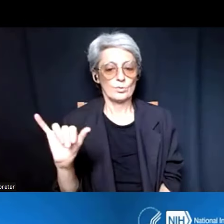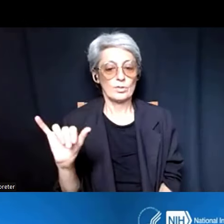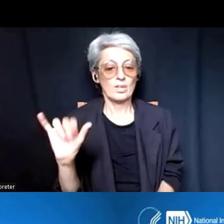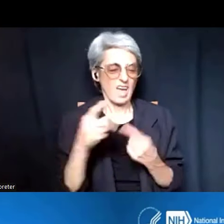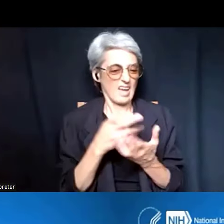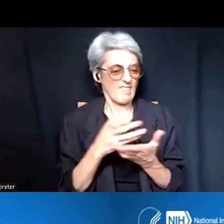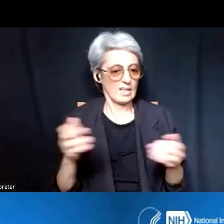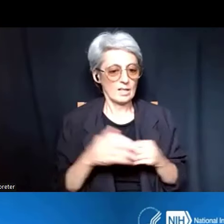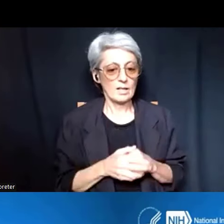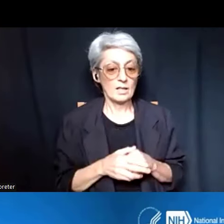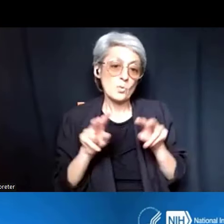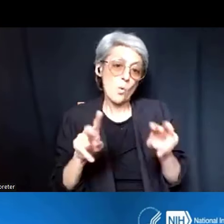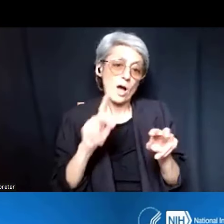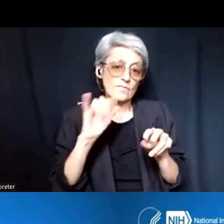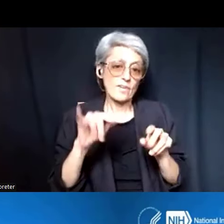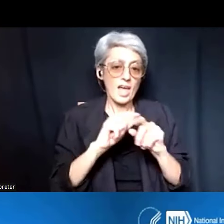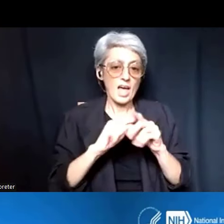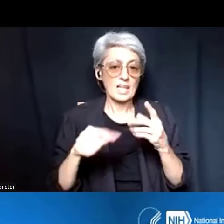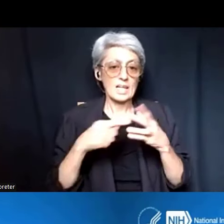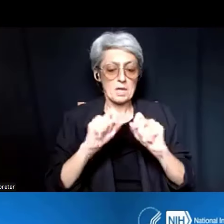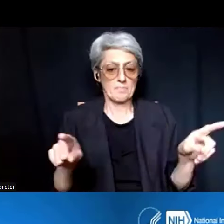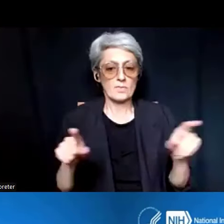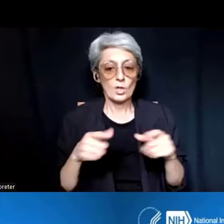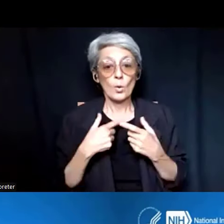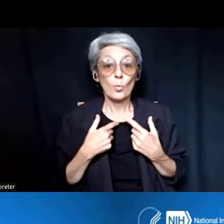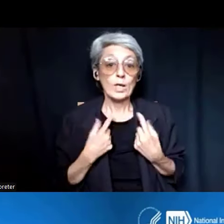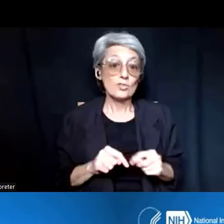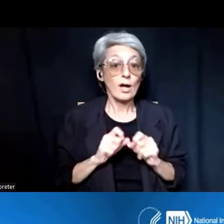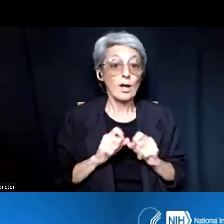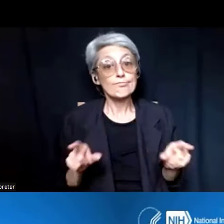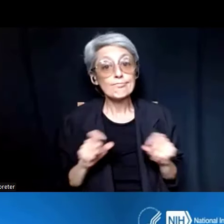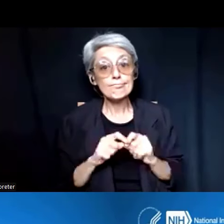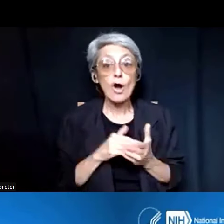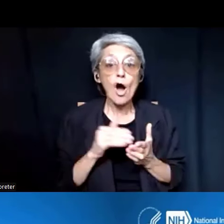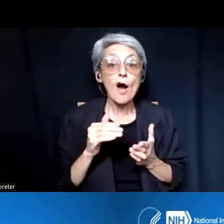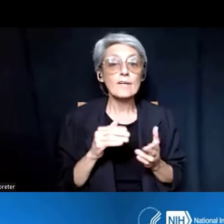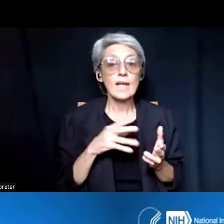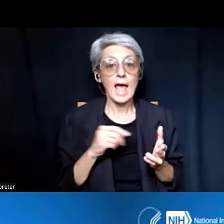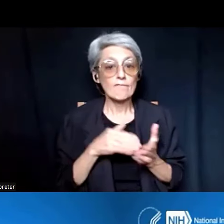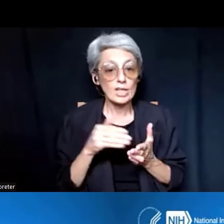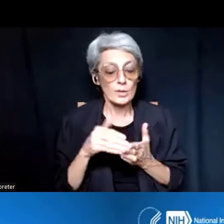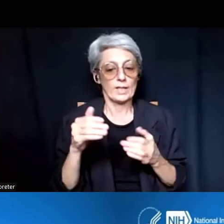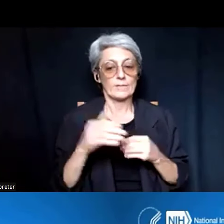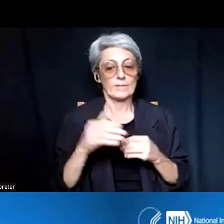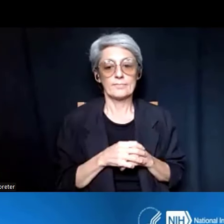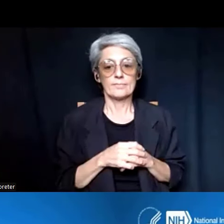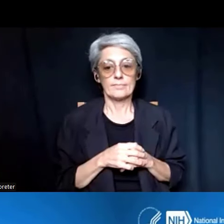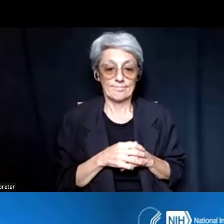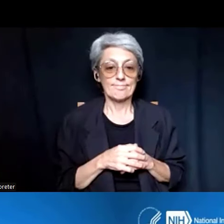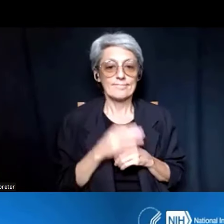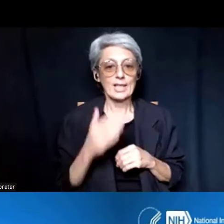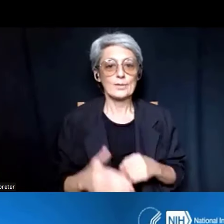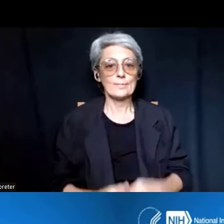We try to communicate often and frequent, so yeah. Thank you. Dr. Anissa Brown: Thank you.